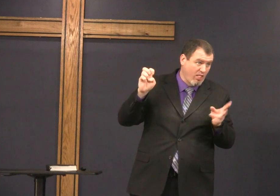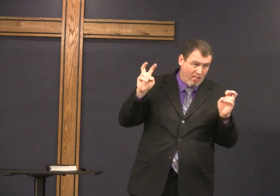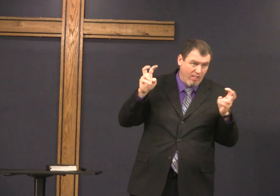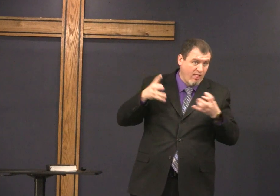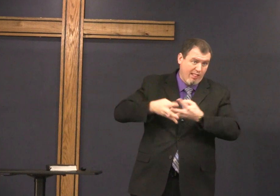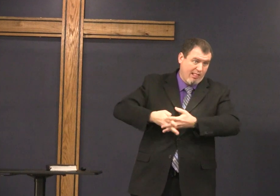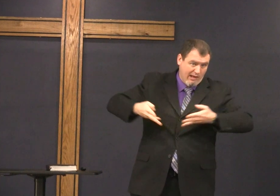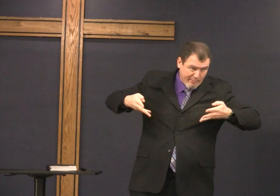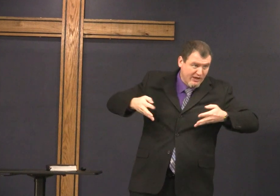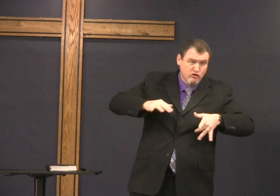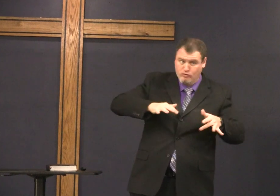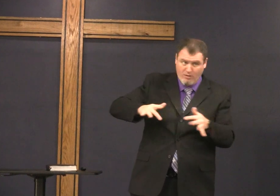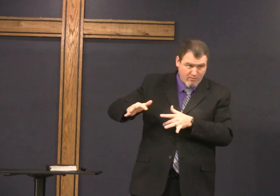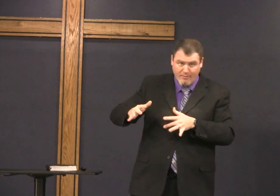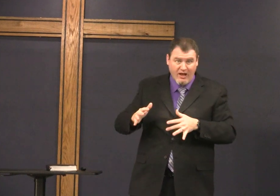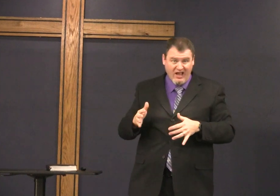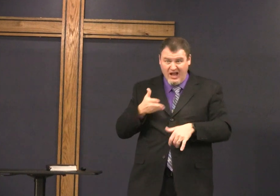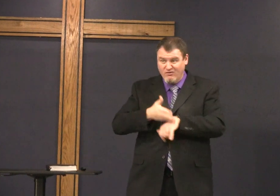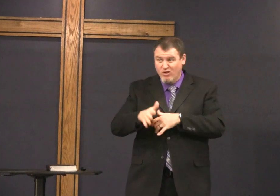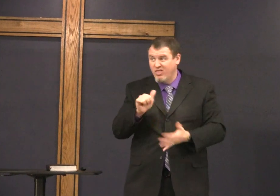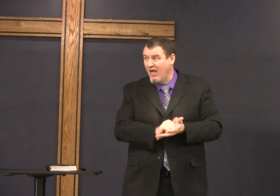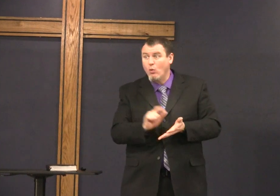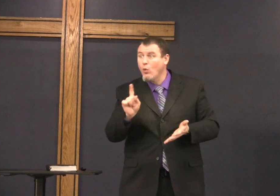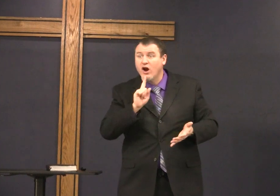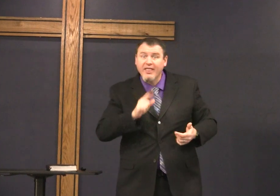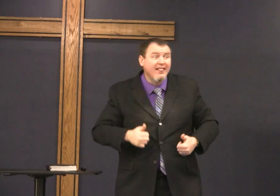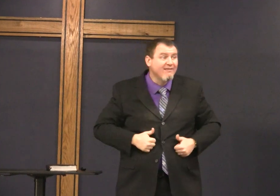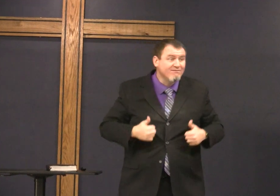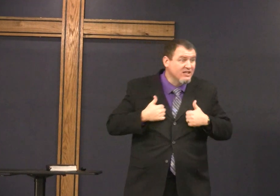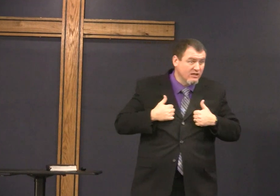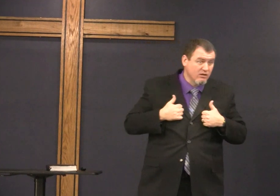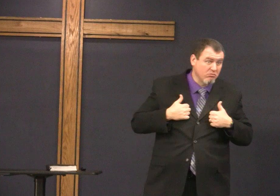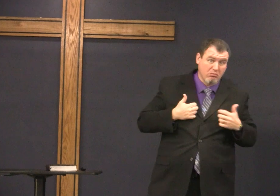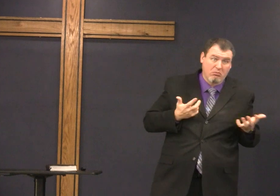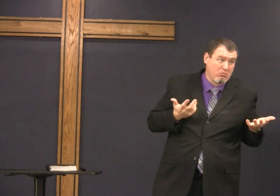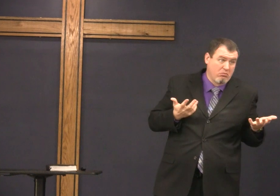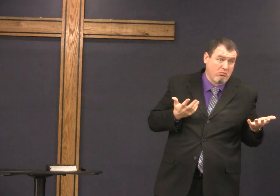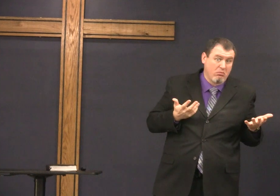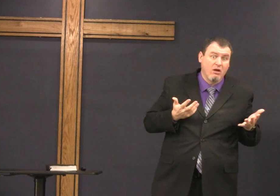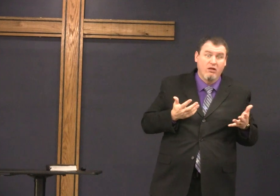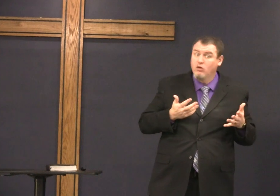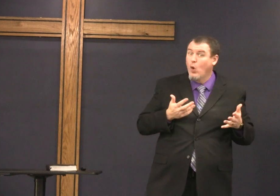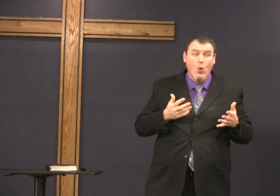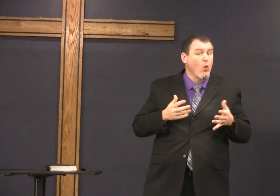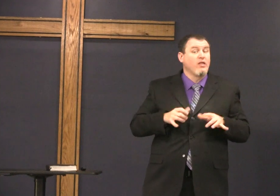in in a Manger in Bethlehem but after that where do they live we're not entirely sure